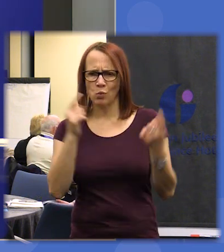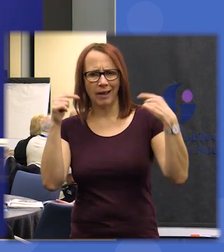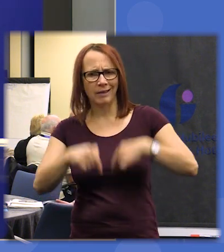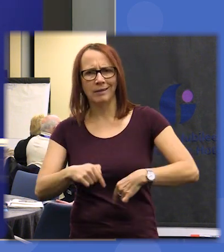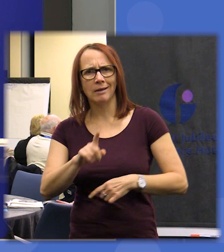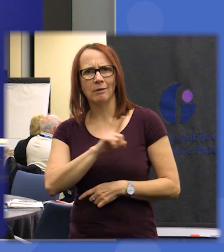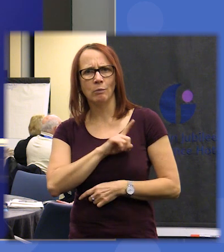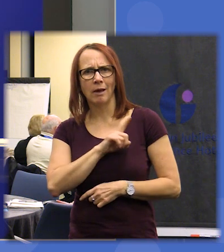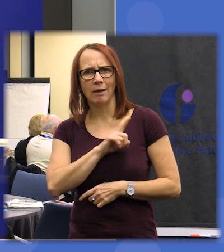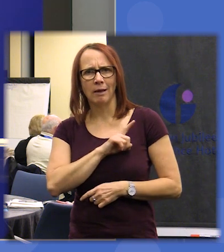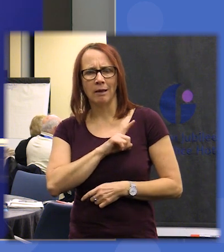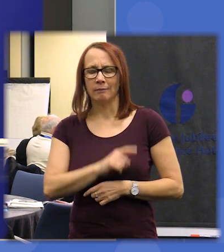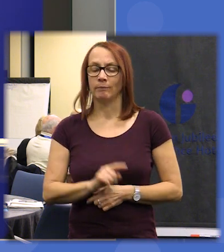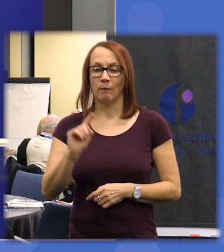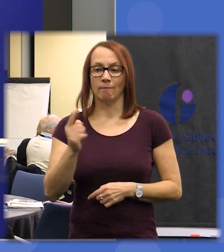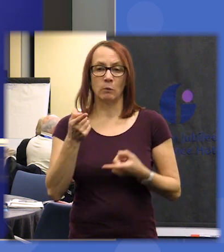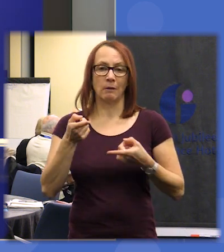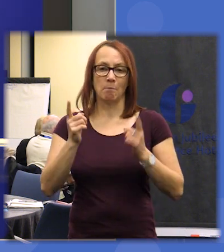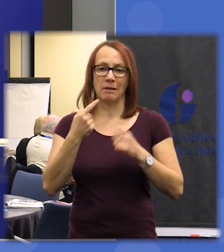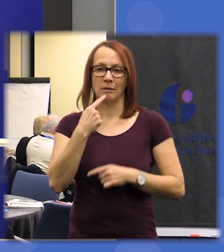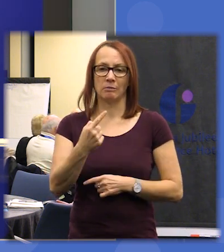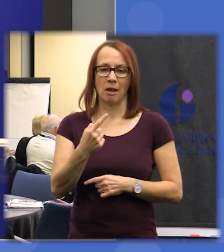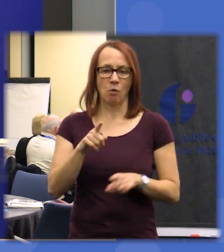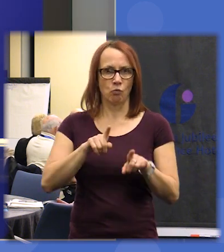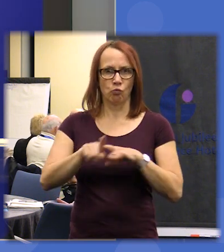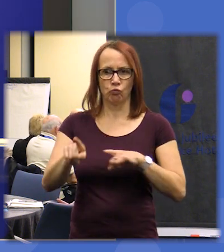the first minister said we should try to find ways of debating our choices